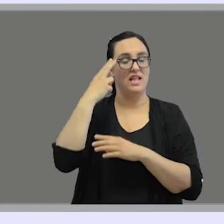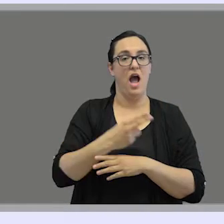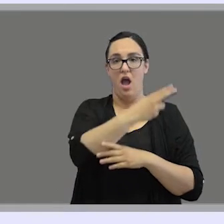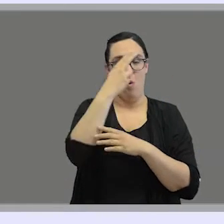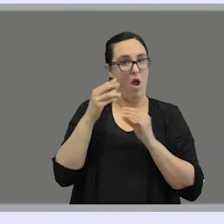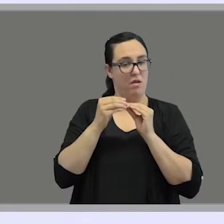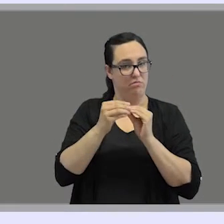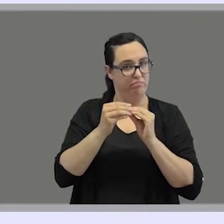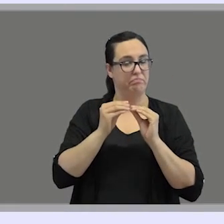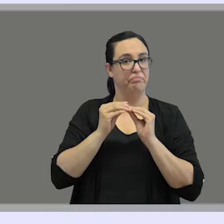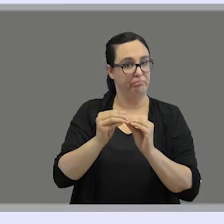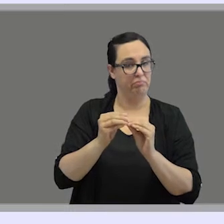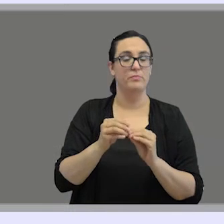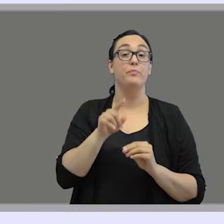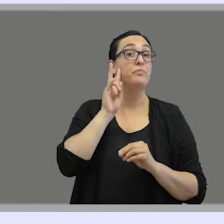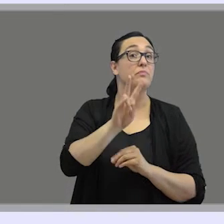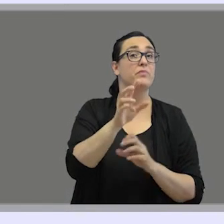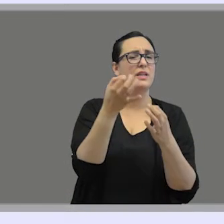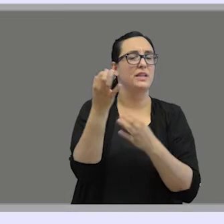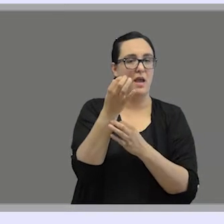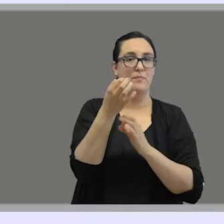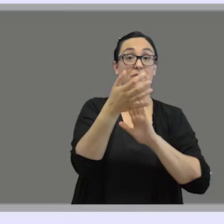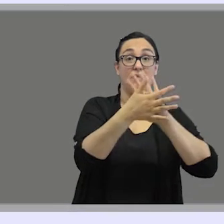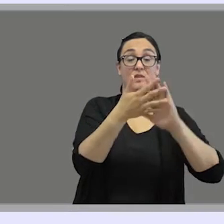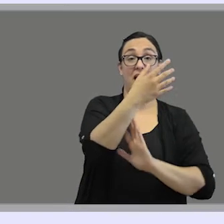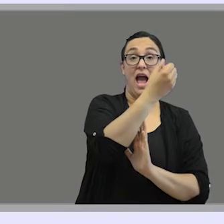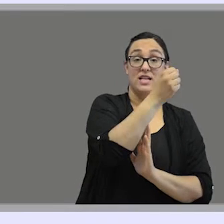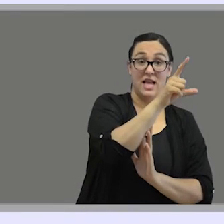where you'll see American sign language and Hawaii sign language